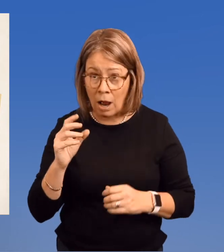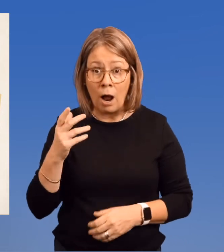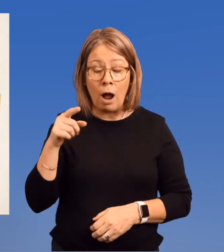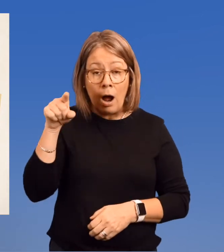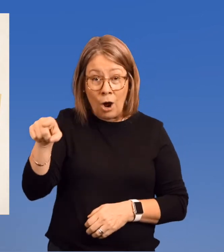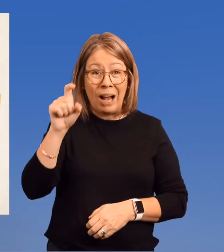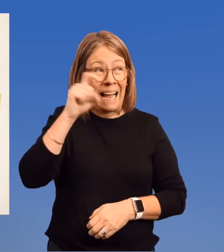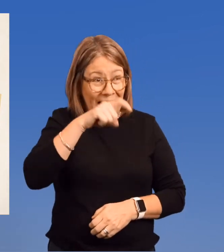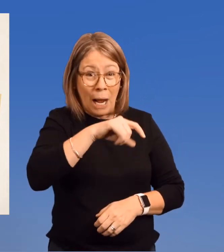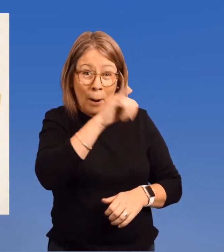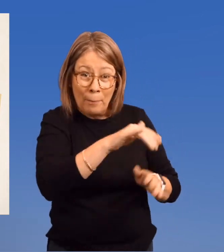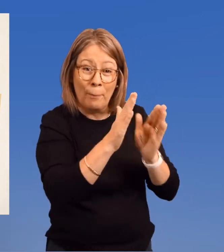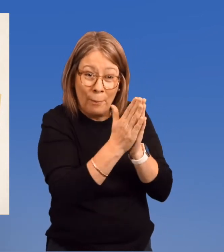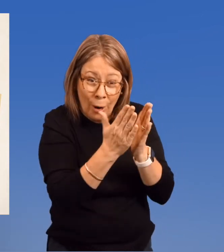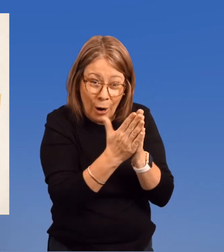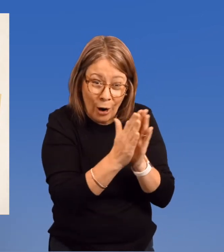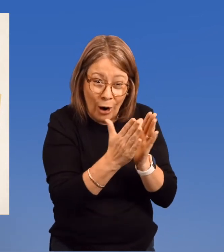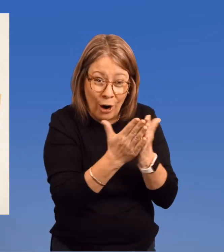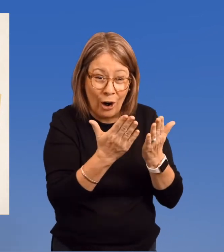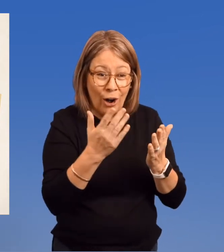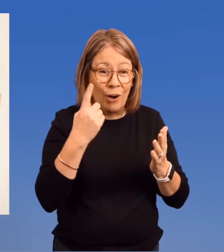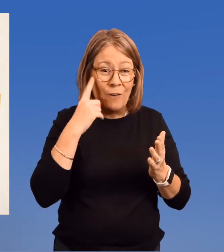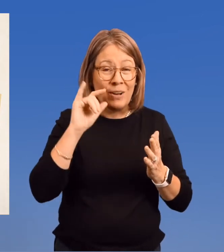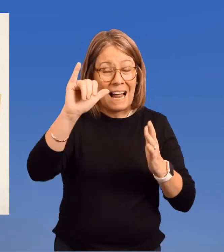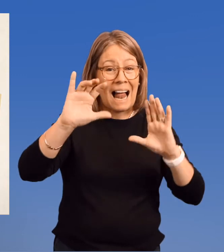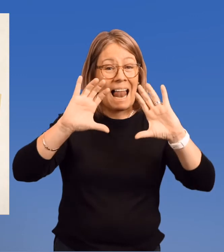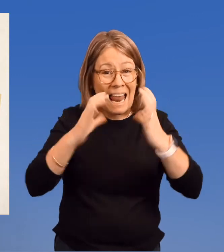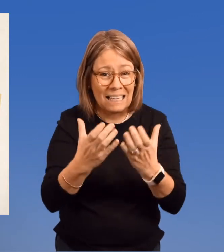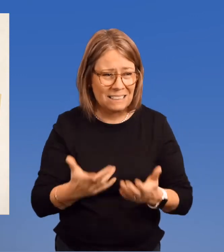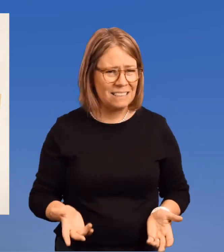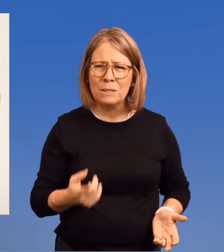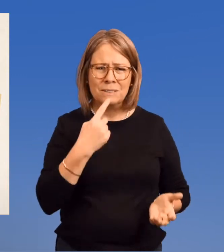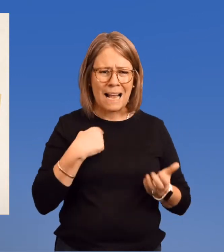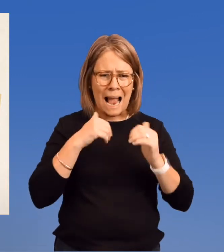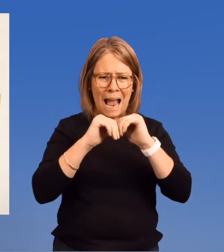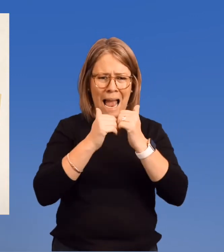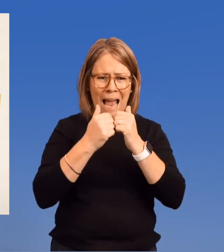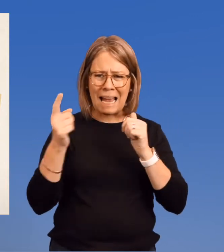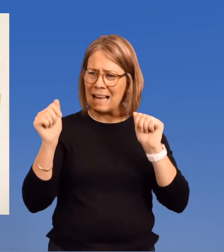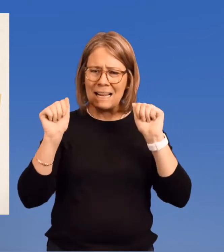She needed a book from this room.